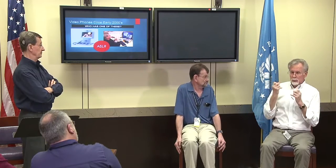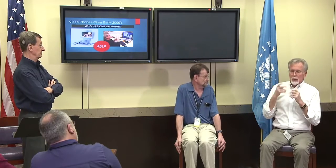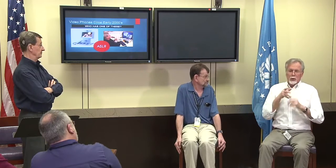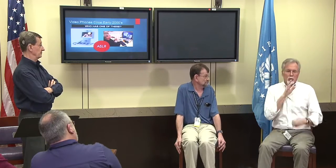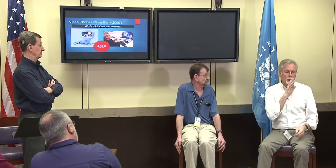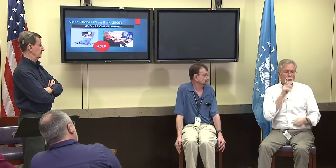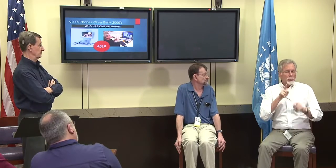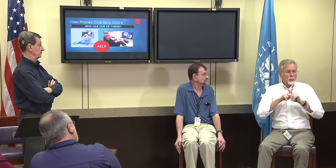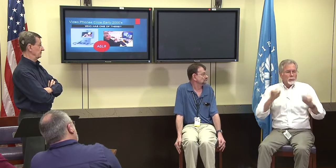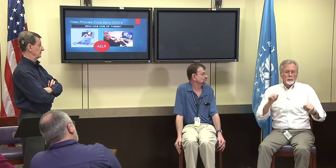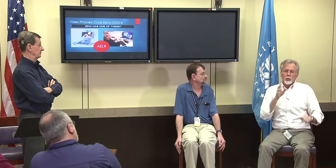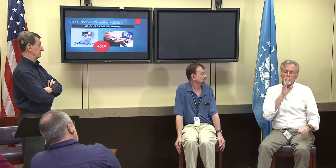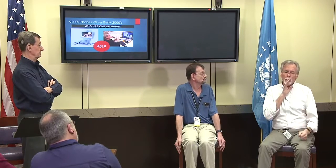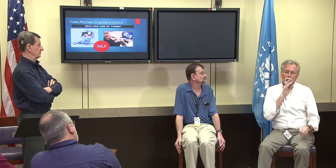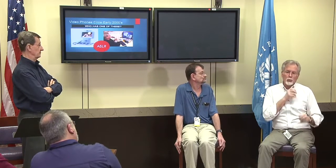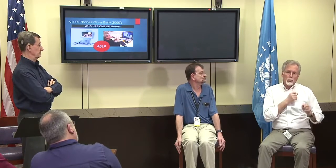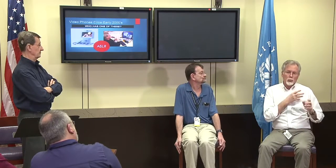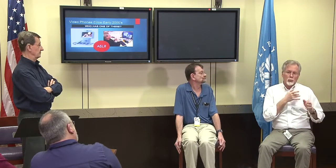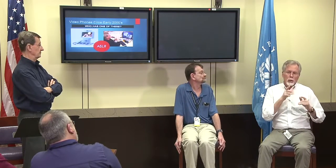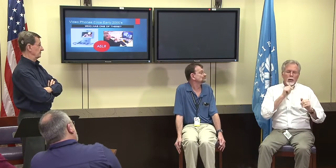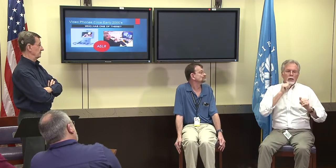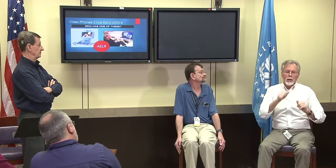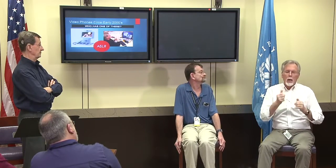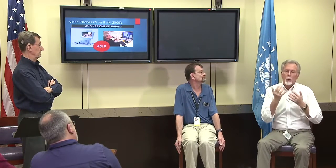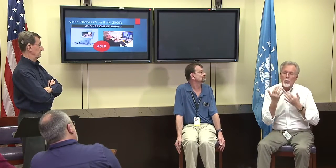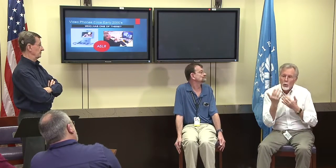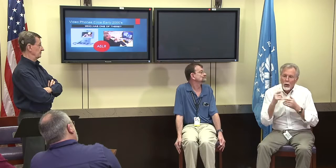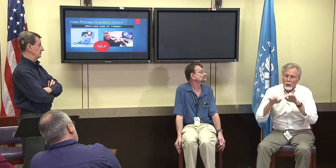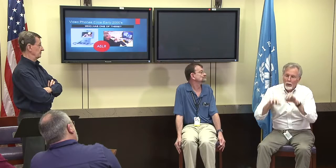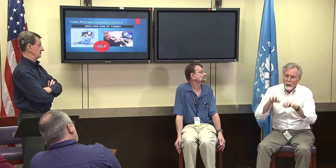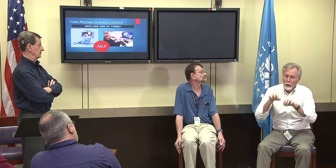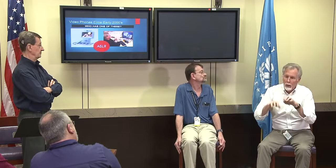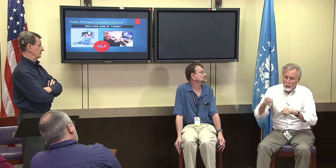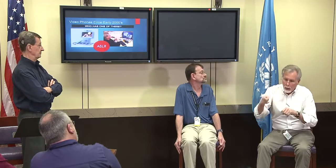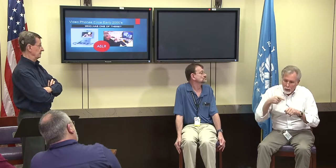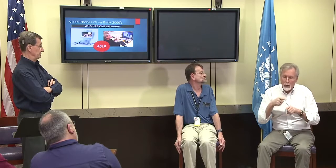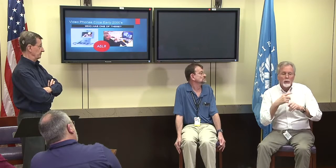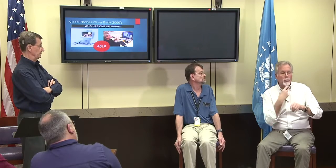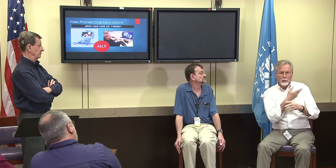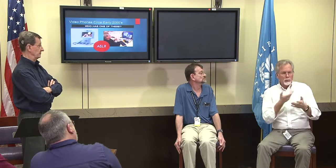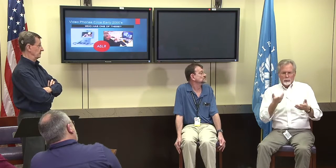I'll be, the hearing person will be speaking same time and I'm signing